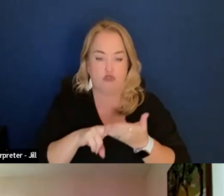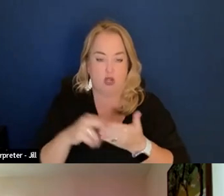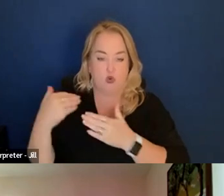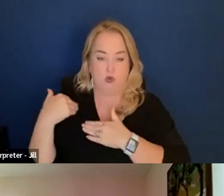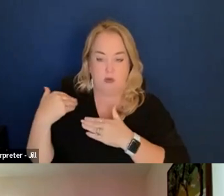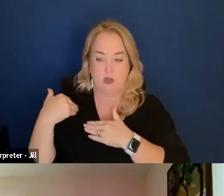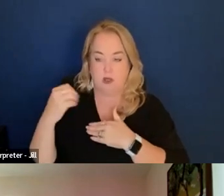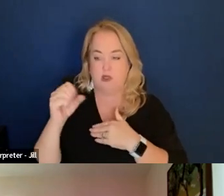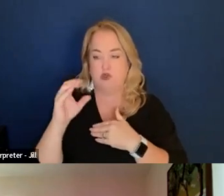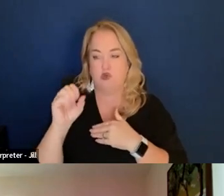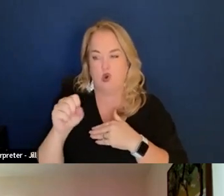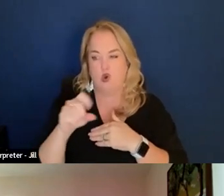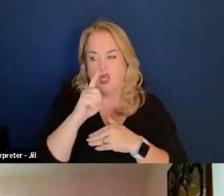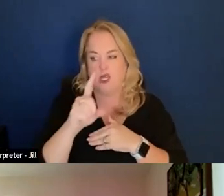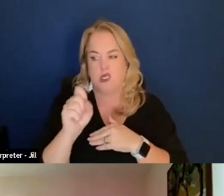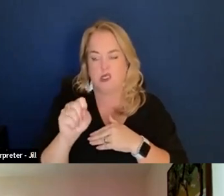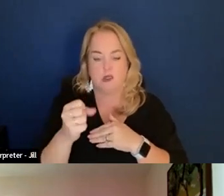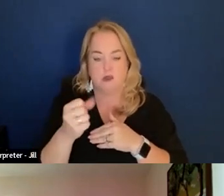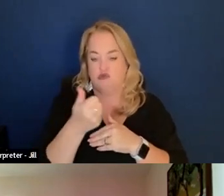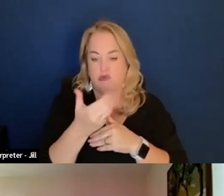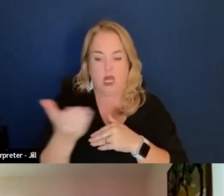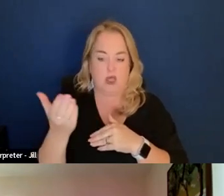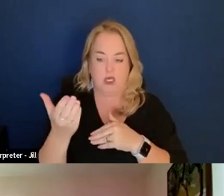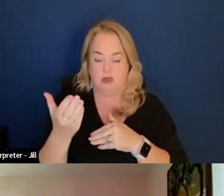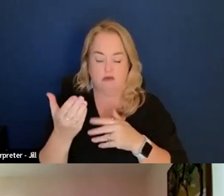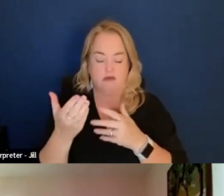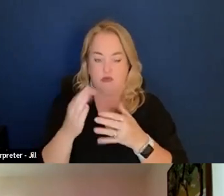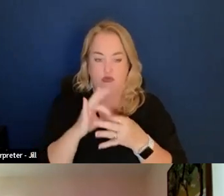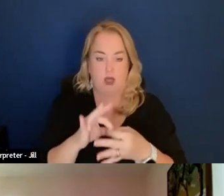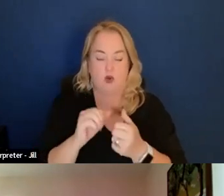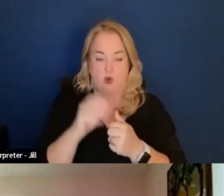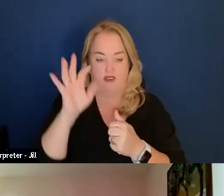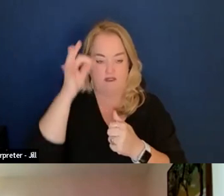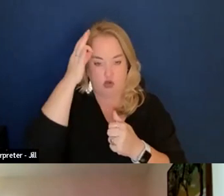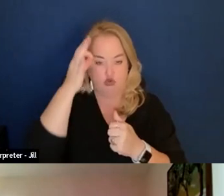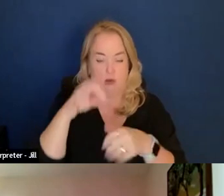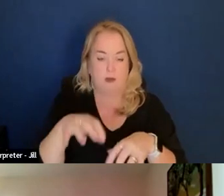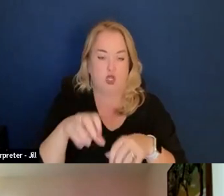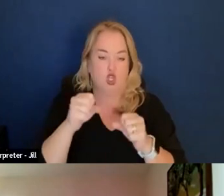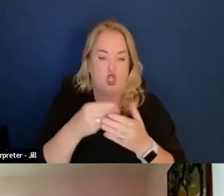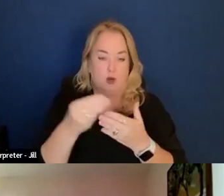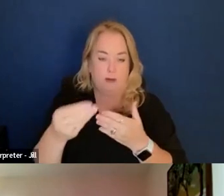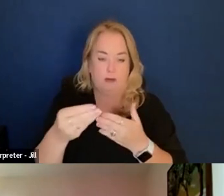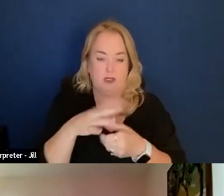So really like anything under the sun in the Federal procurement space.